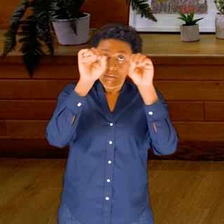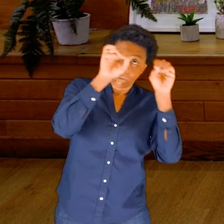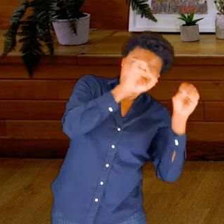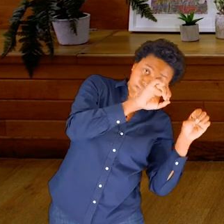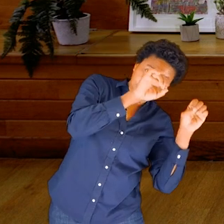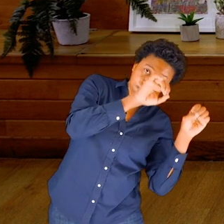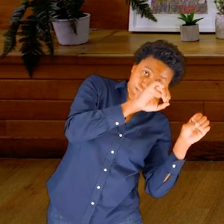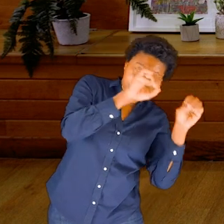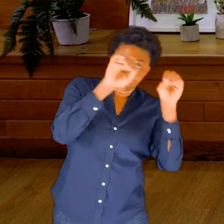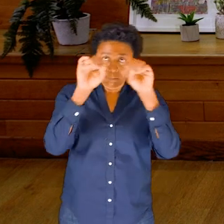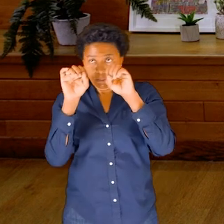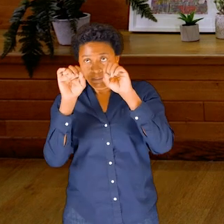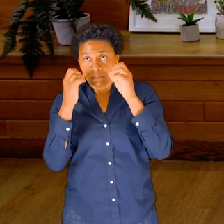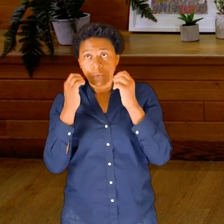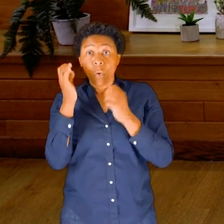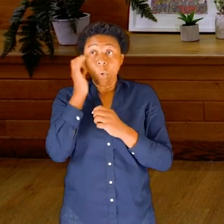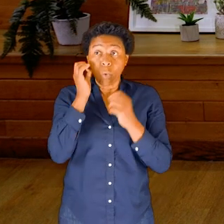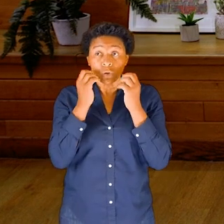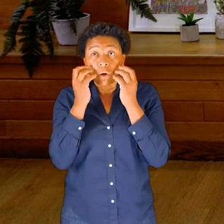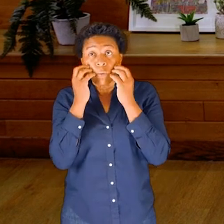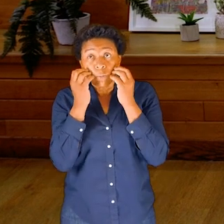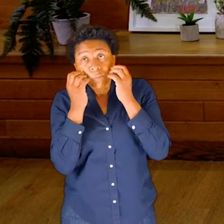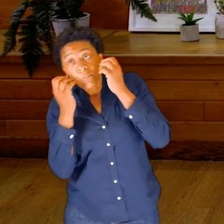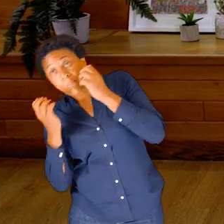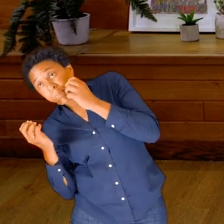can be experienced or felt inside the head.